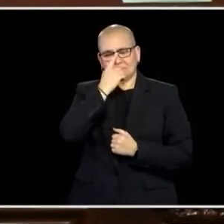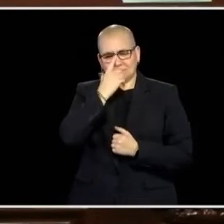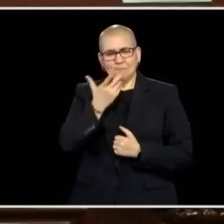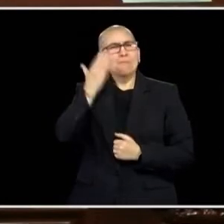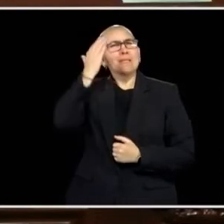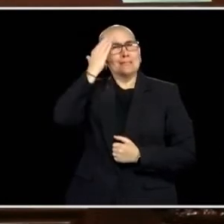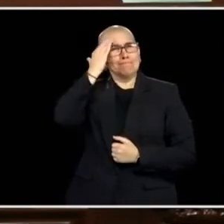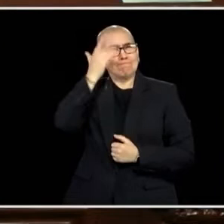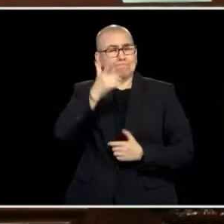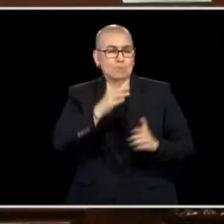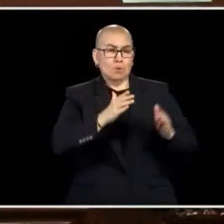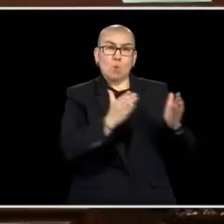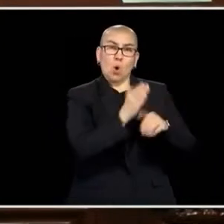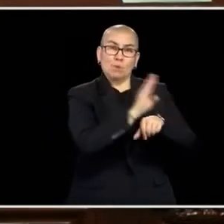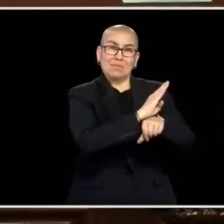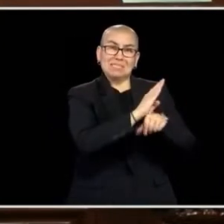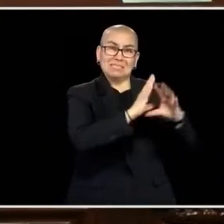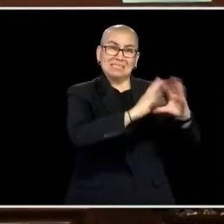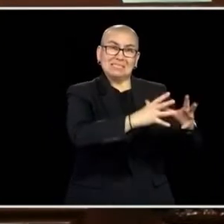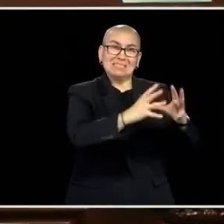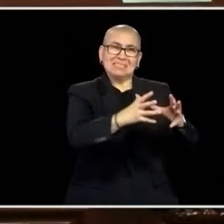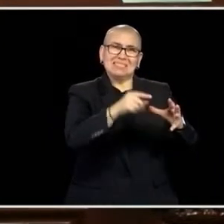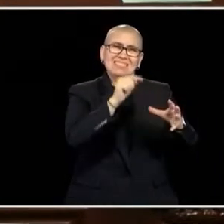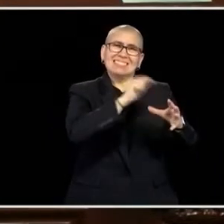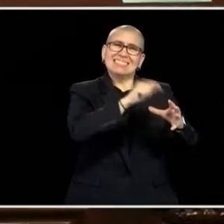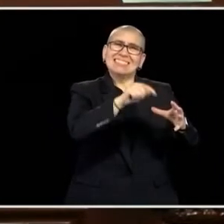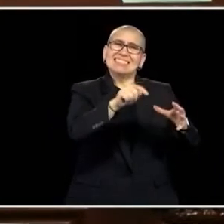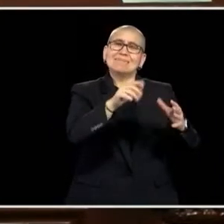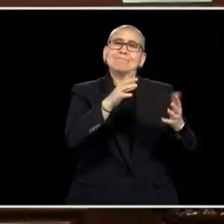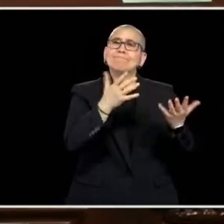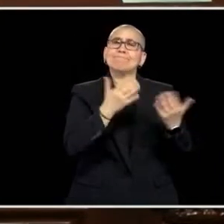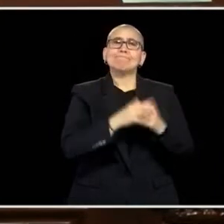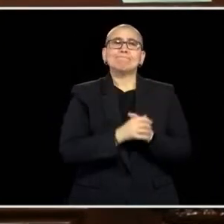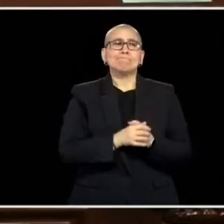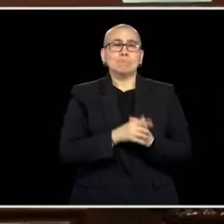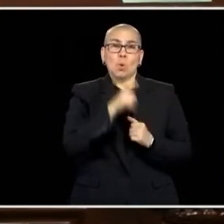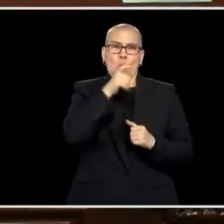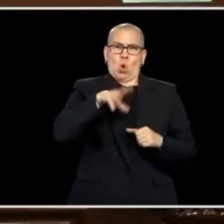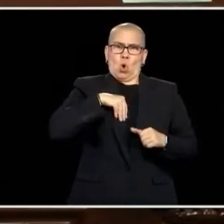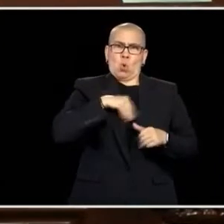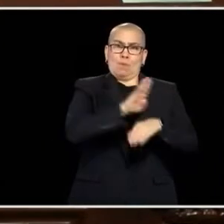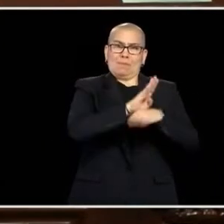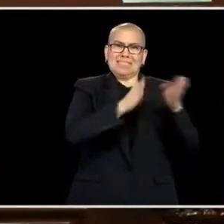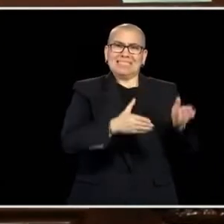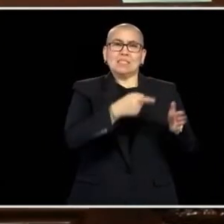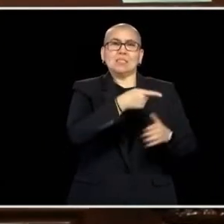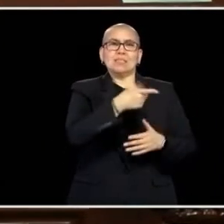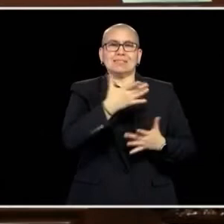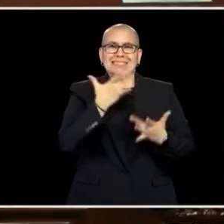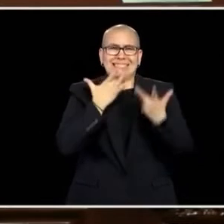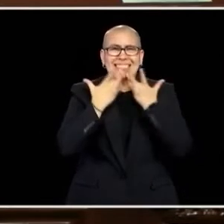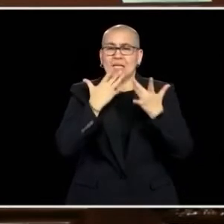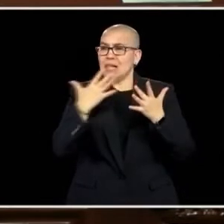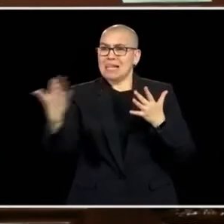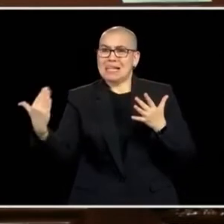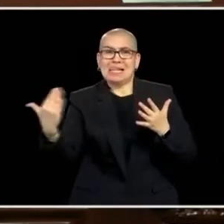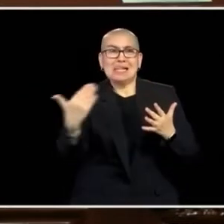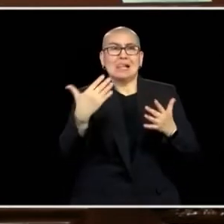LOT OF SMALL BUSINESS OWNERS WHO PUT THEIR LIVELIHOODS ON THE LINE, CREATED JOBS IN UR COMMUNITIES AND GREW OUR ECONOMY, WHO SUFFERED DURING